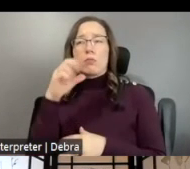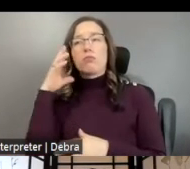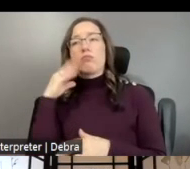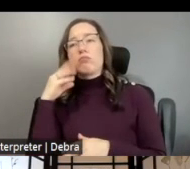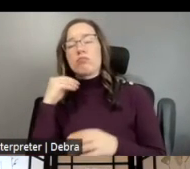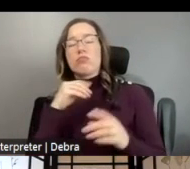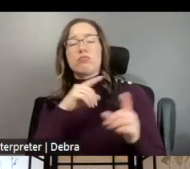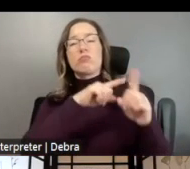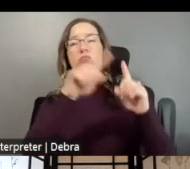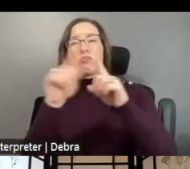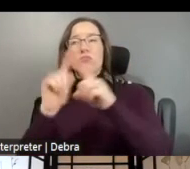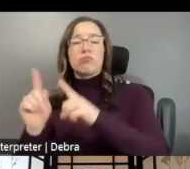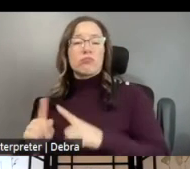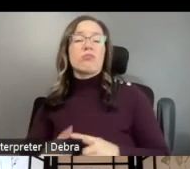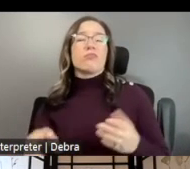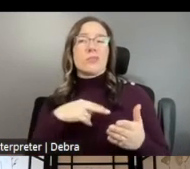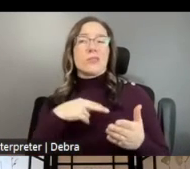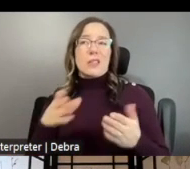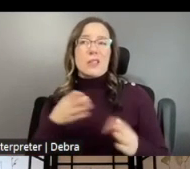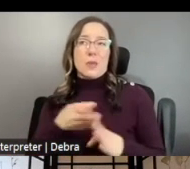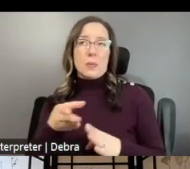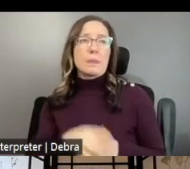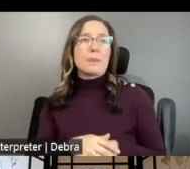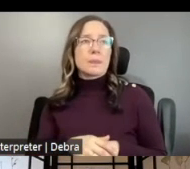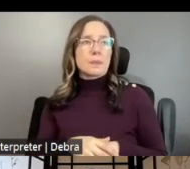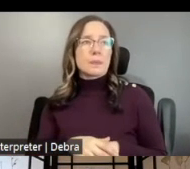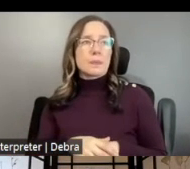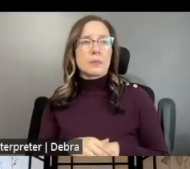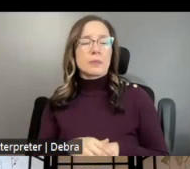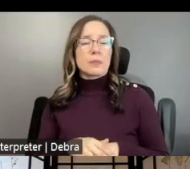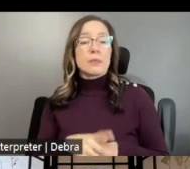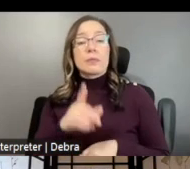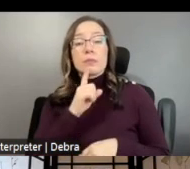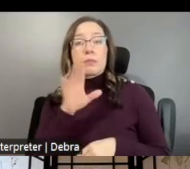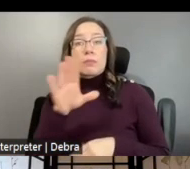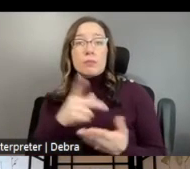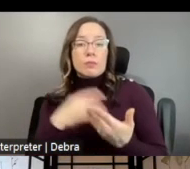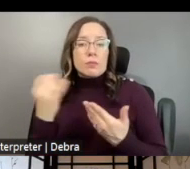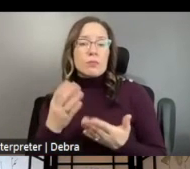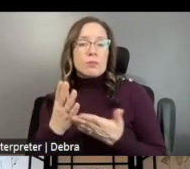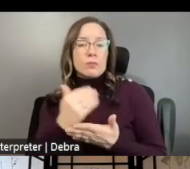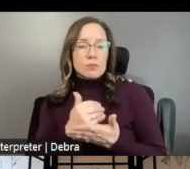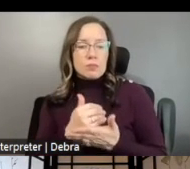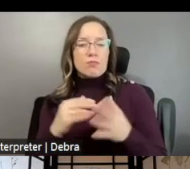DIFFERENT PARTS OF THE DANCE FIELD. MAKE SURE YOUR PROJECT BUDGET NARRATIVE AND WORK SAMPLES